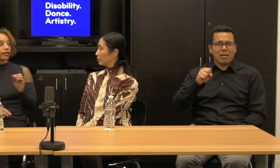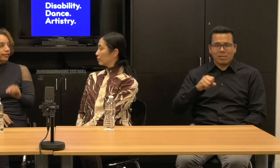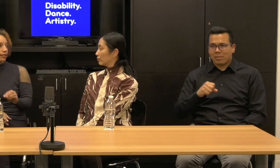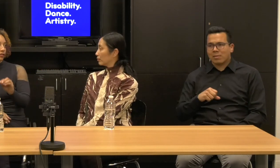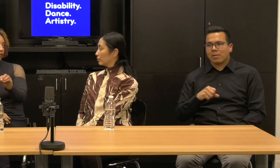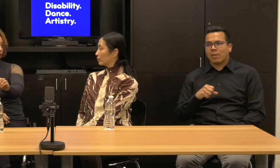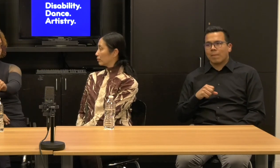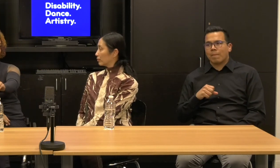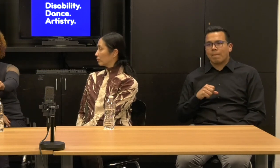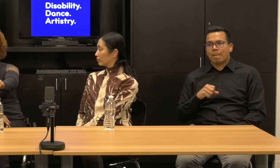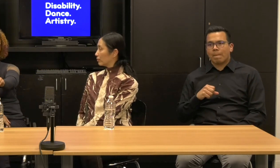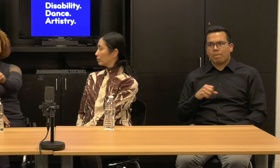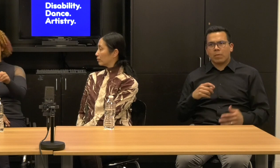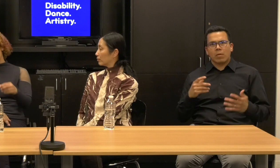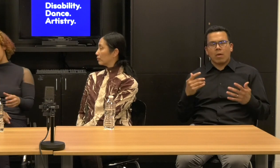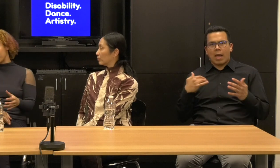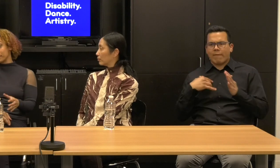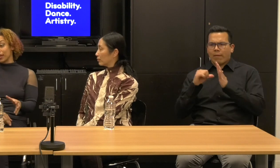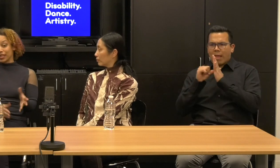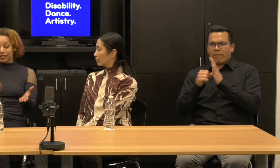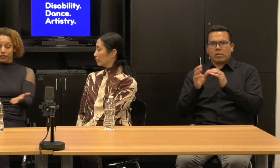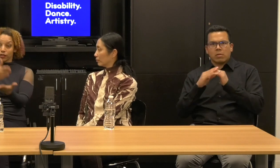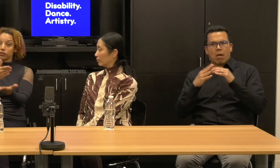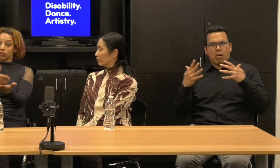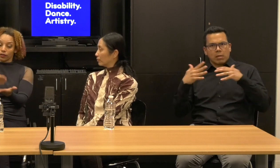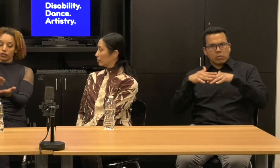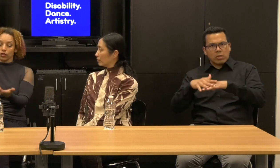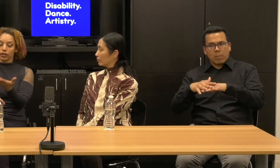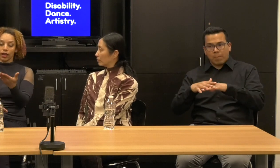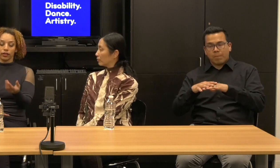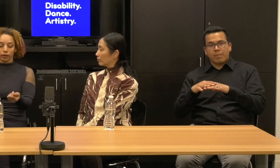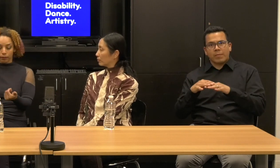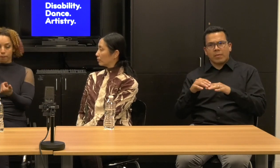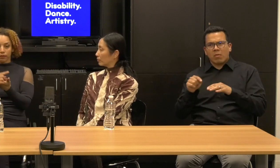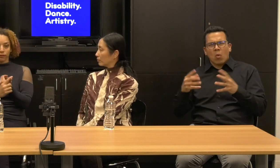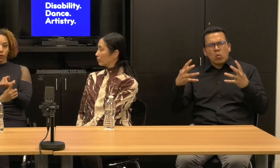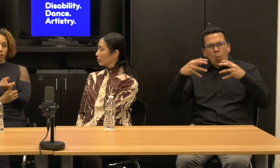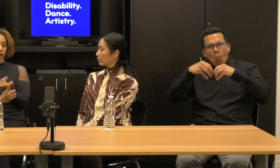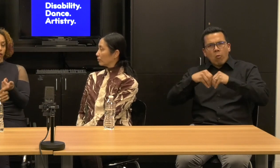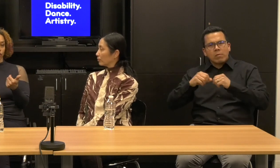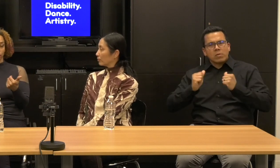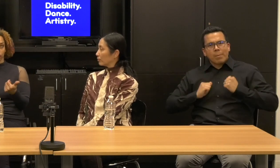an insistence on intersectionality, so those two things go together, performed by disabled